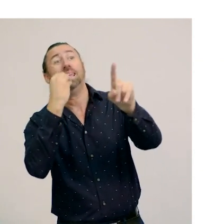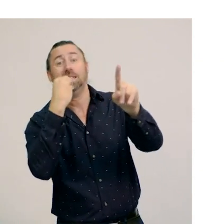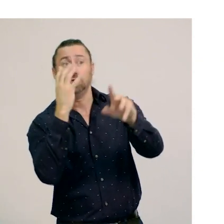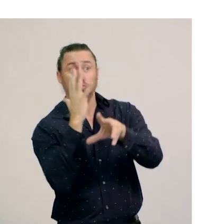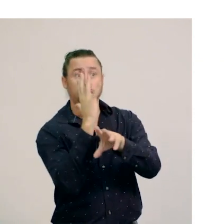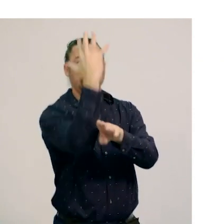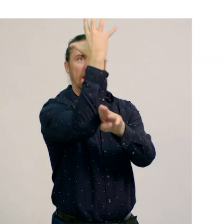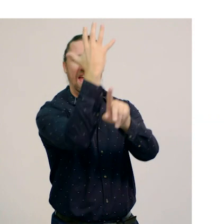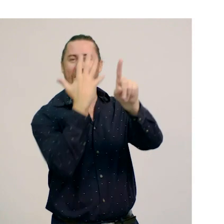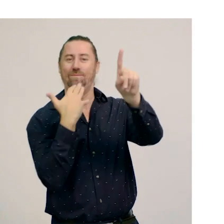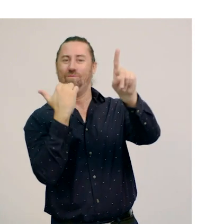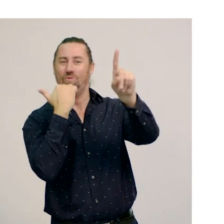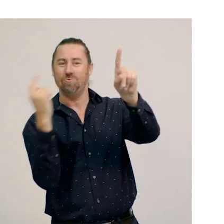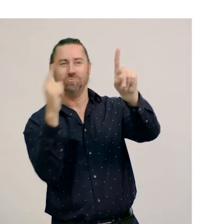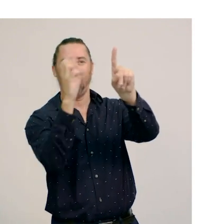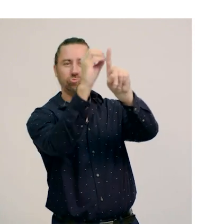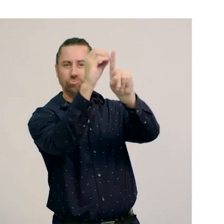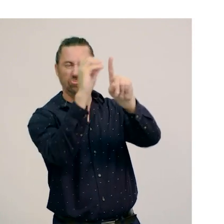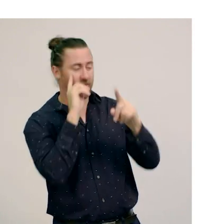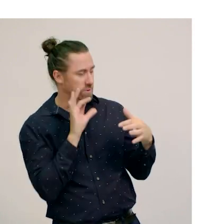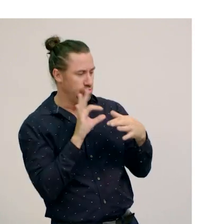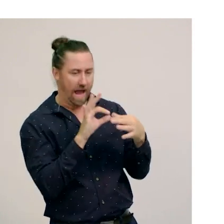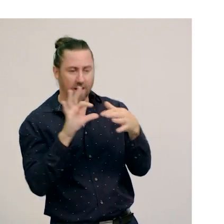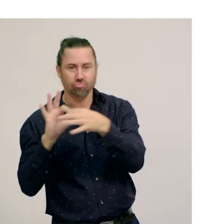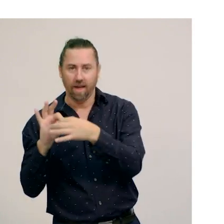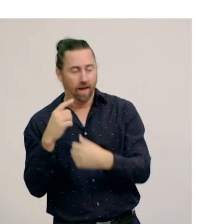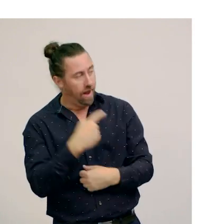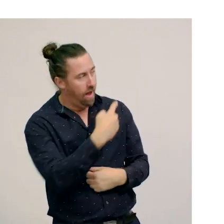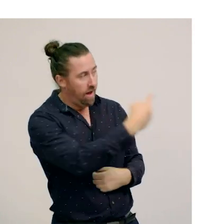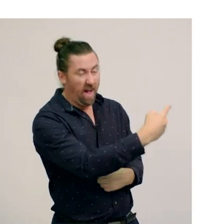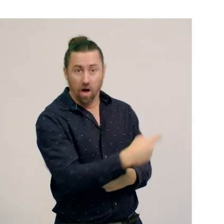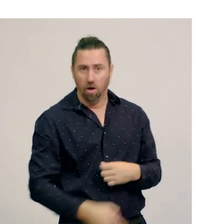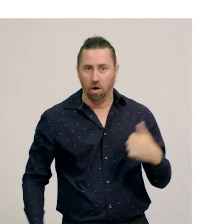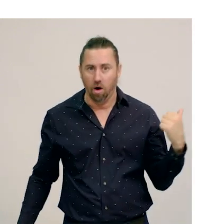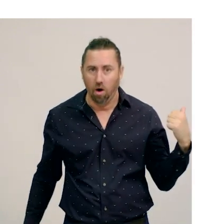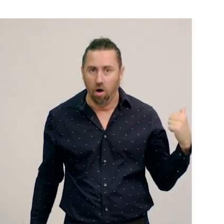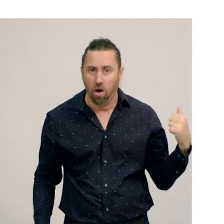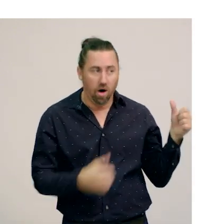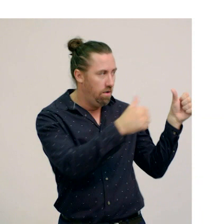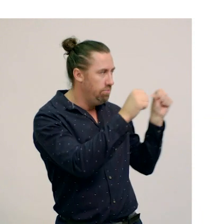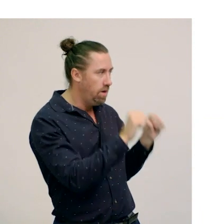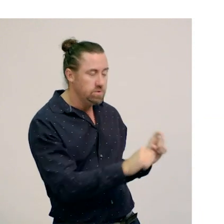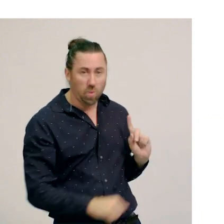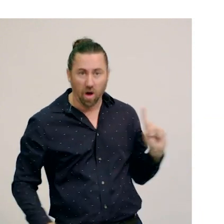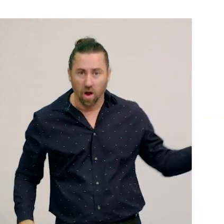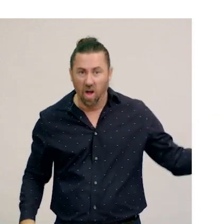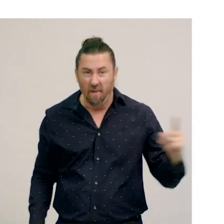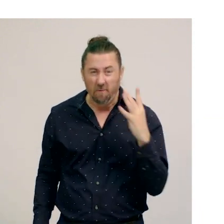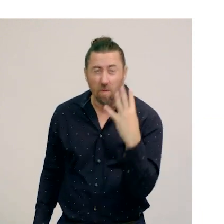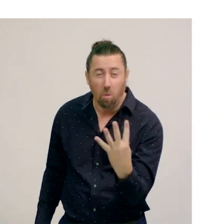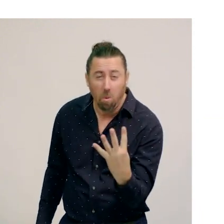so we can see two different relationships in this one chain. Let’s take a look at the second example. In this chain,